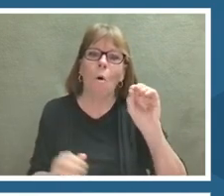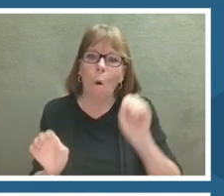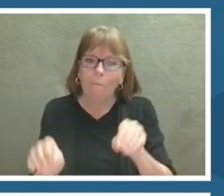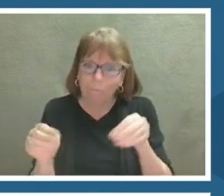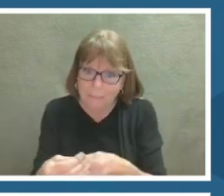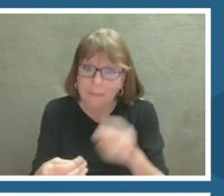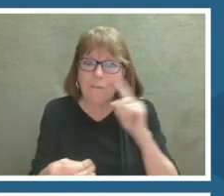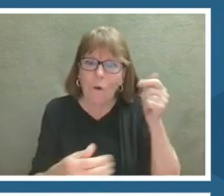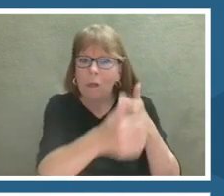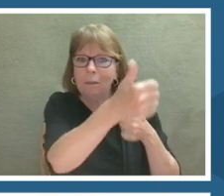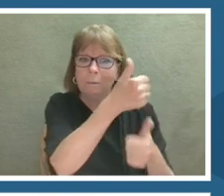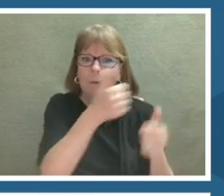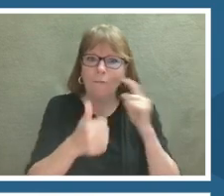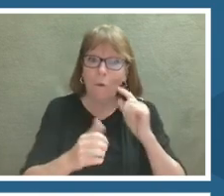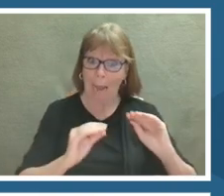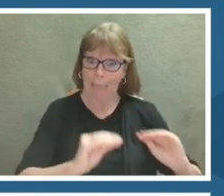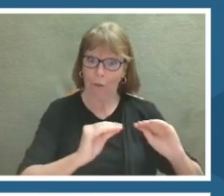Our office is relatively new.